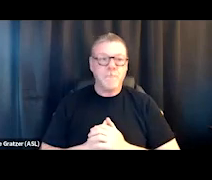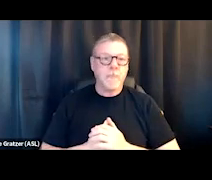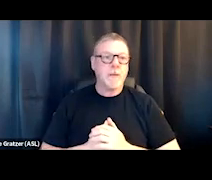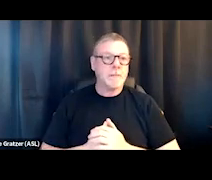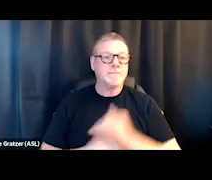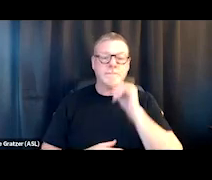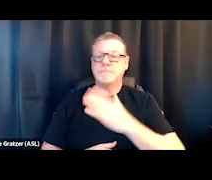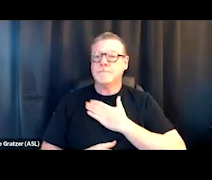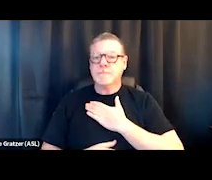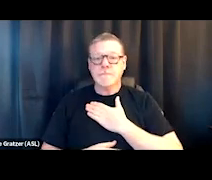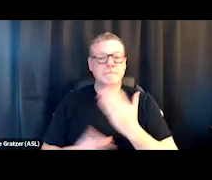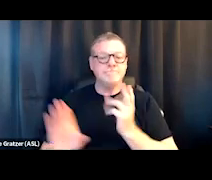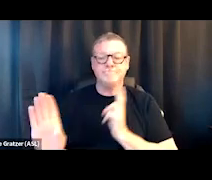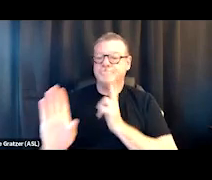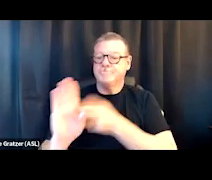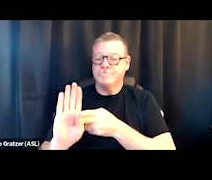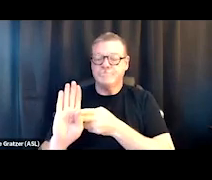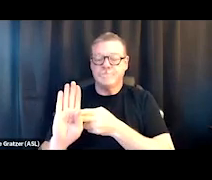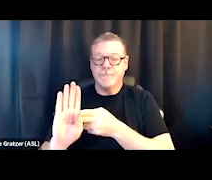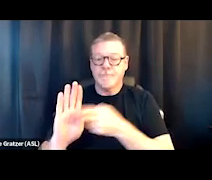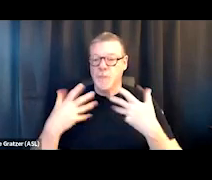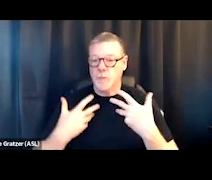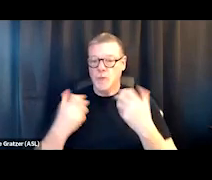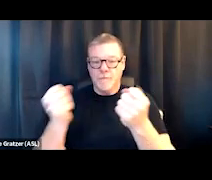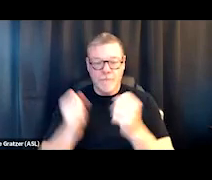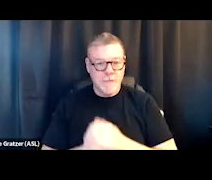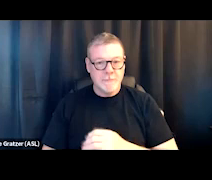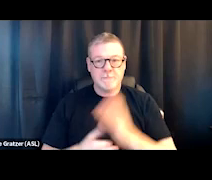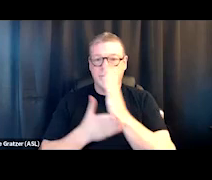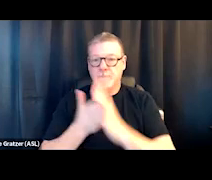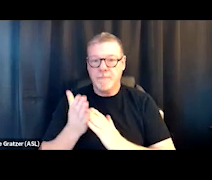to get into the recovery phase of their life